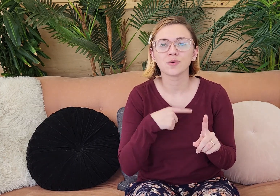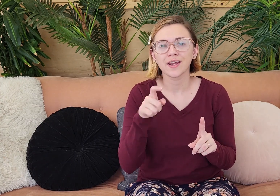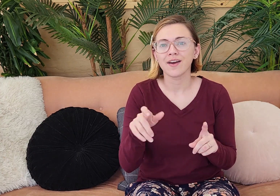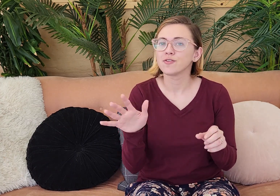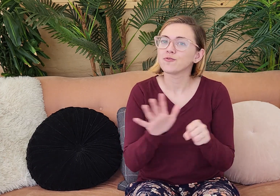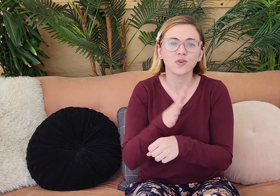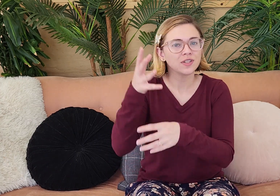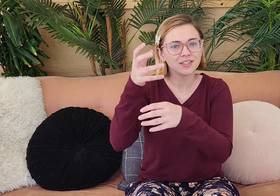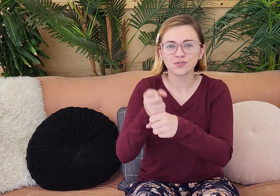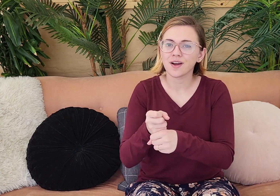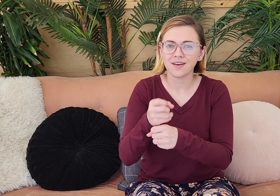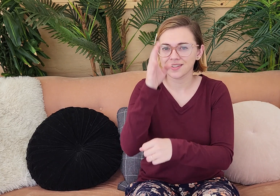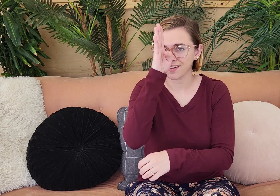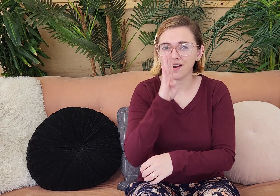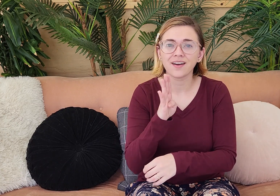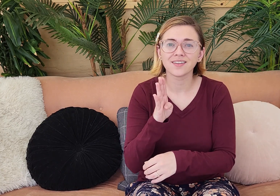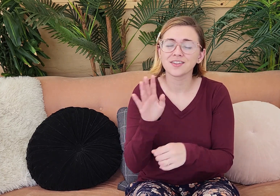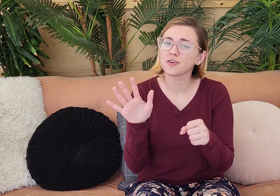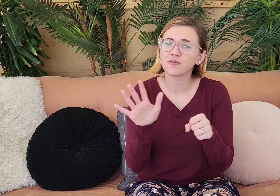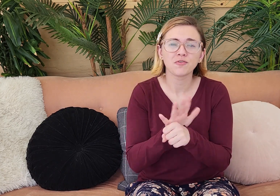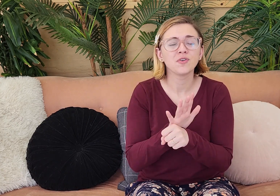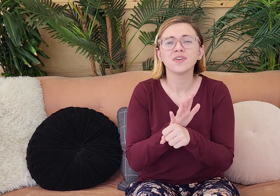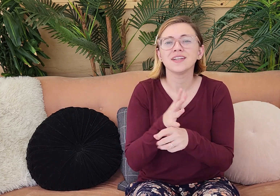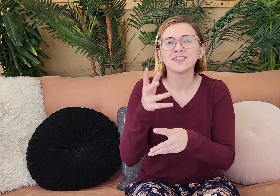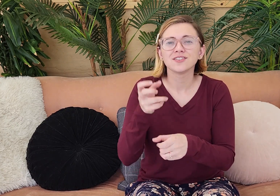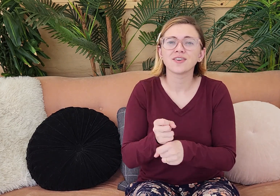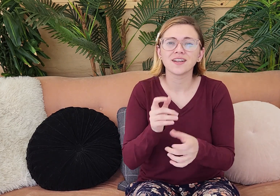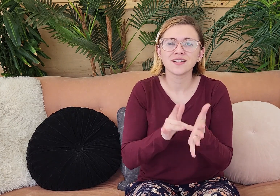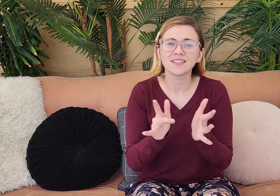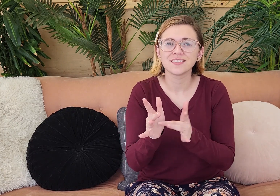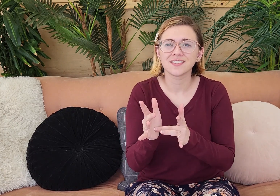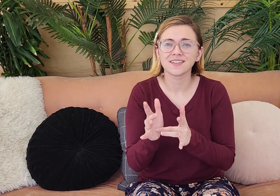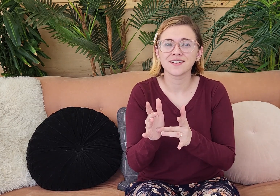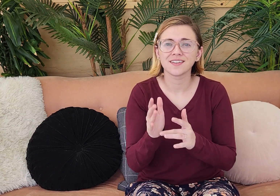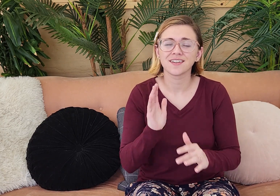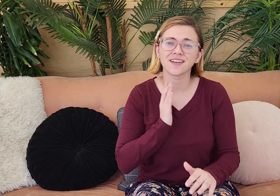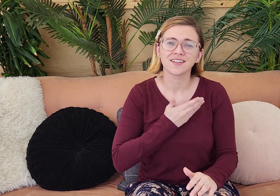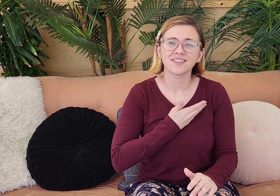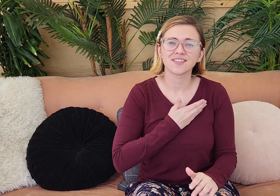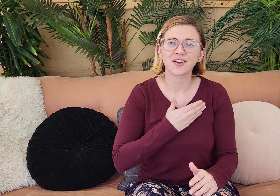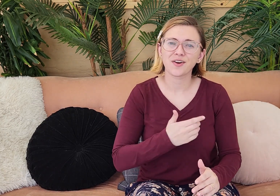But we have to fully trust in God and fully trust in Jesus, our